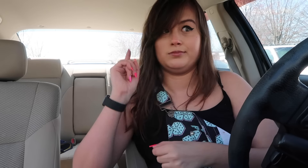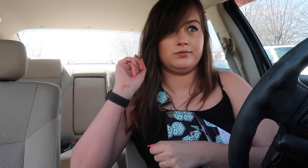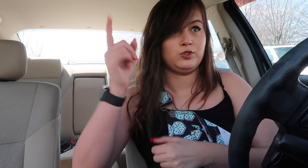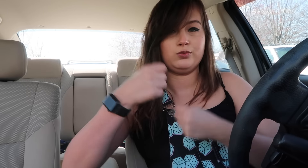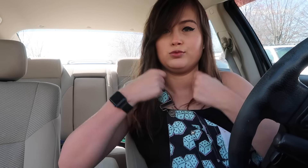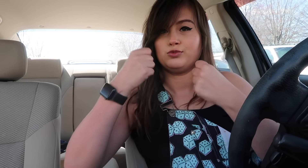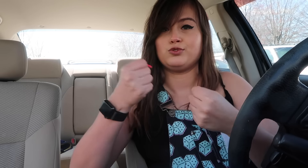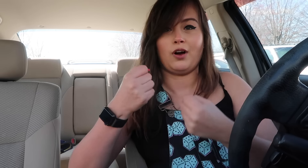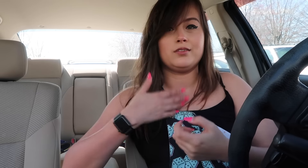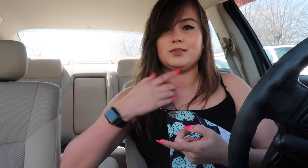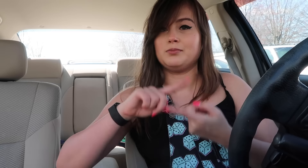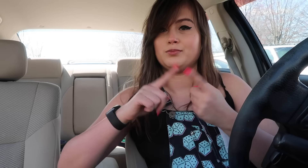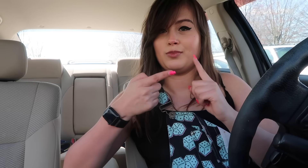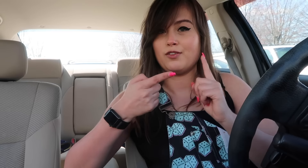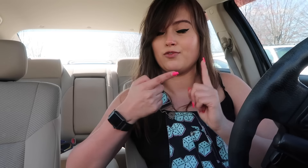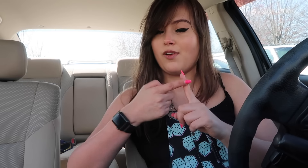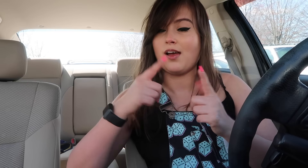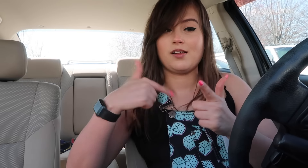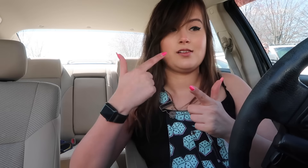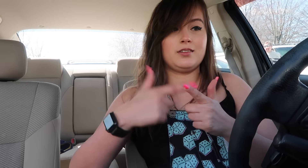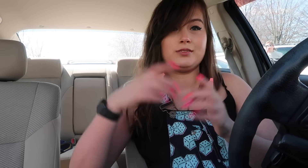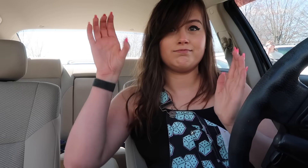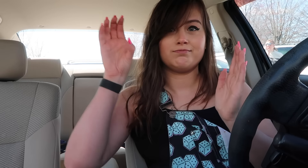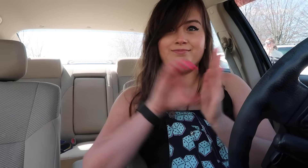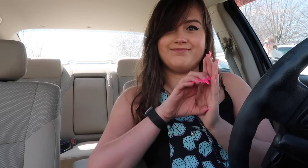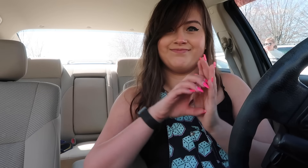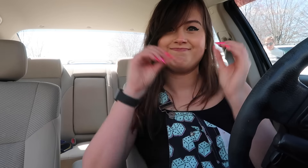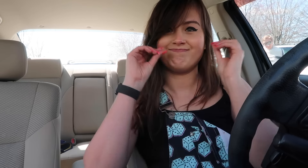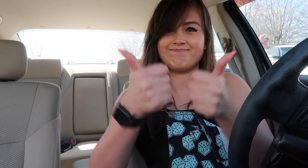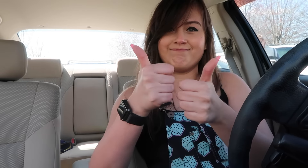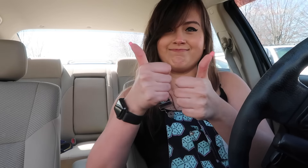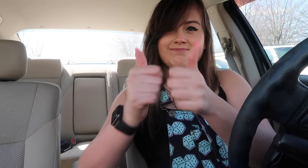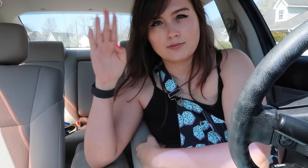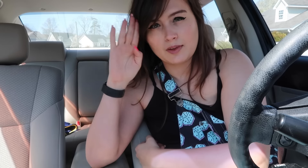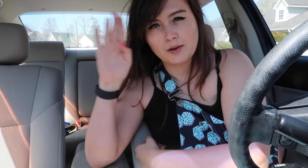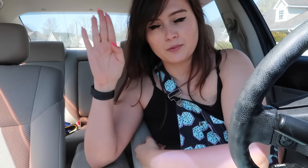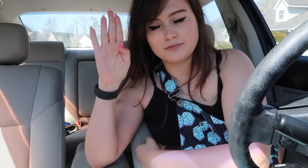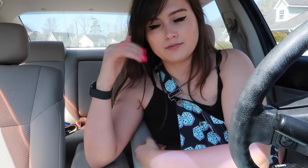Now I'm gonna drive to my friend's house and then photoshoot time. Hello.